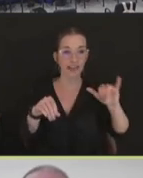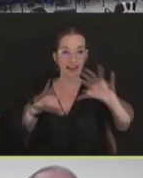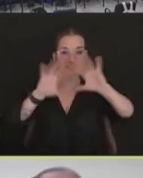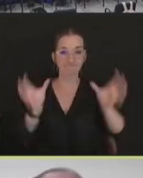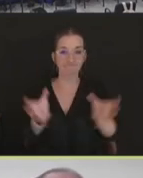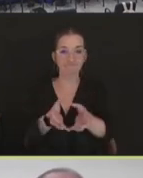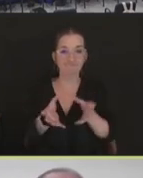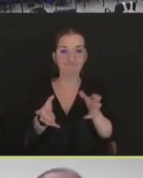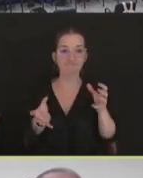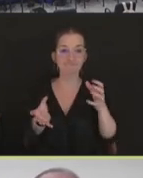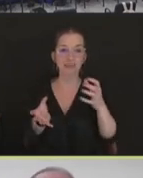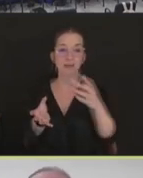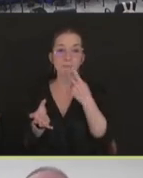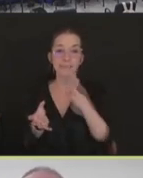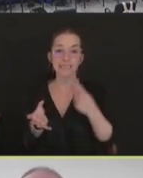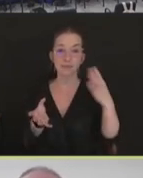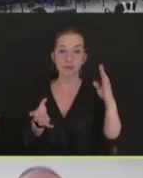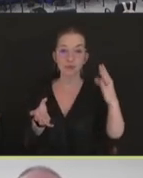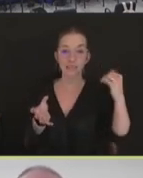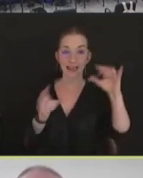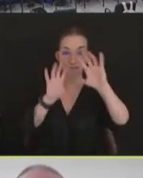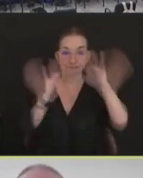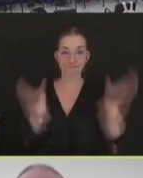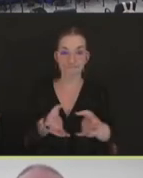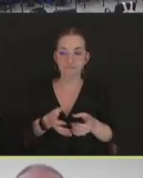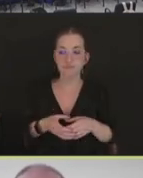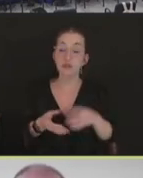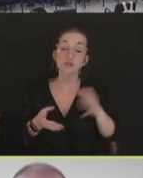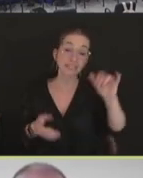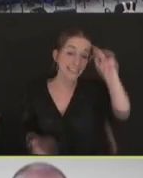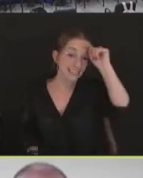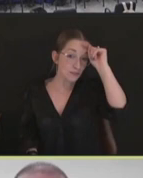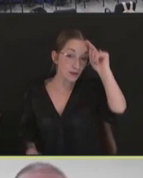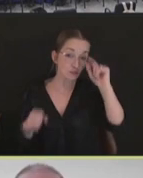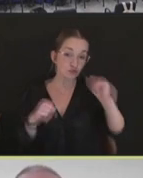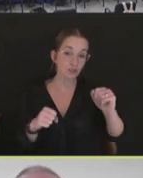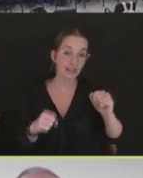So we use -- this is a theoretical strategy. We don't do this in the United States. Currently,